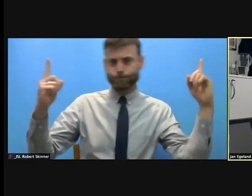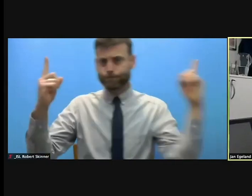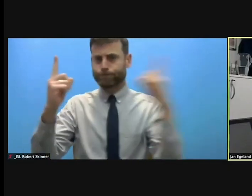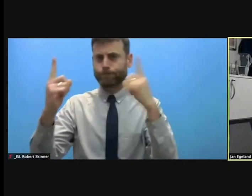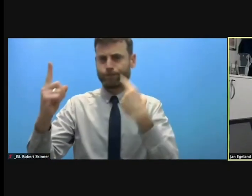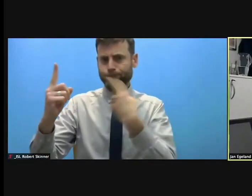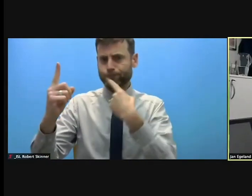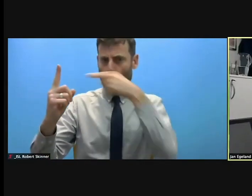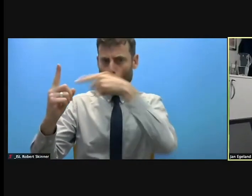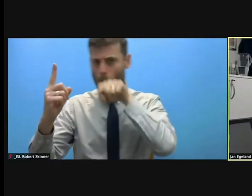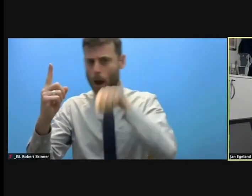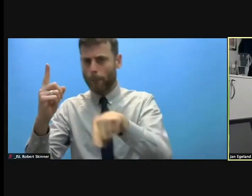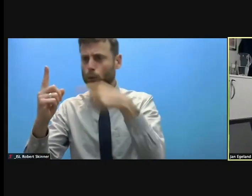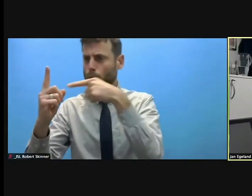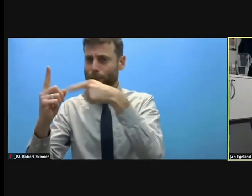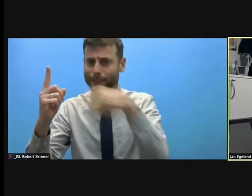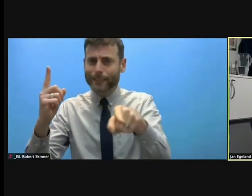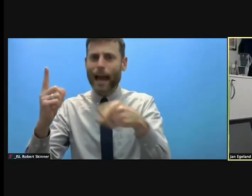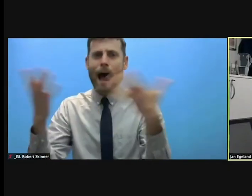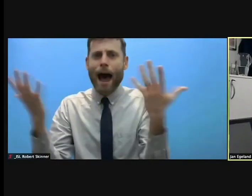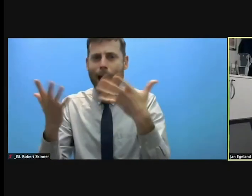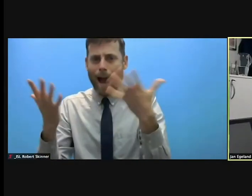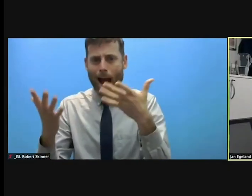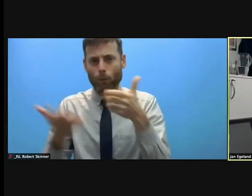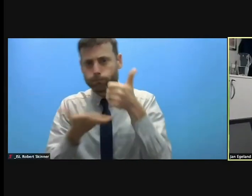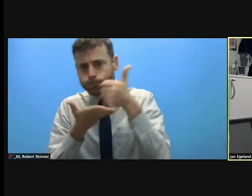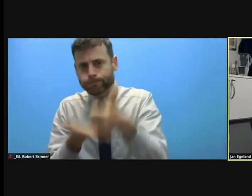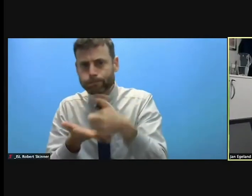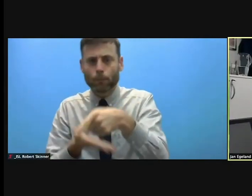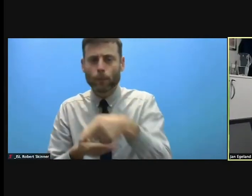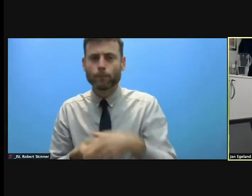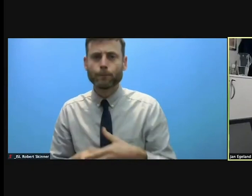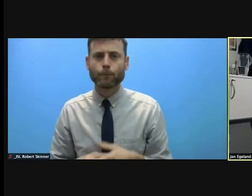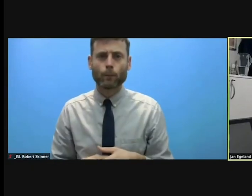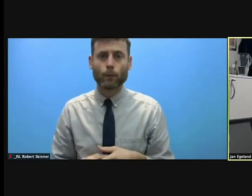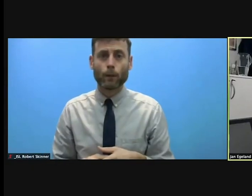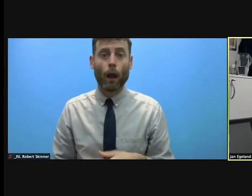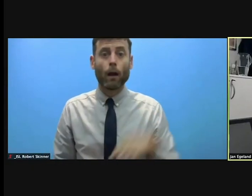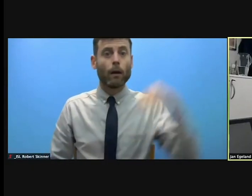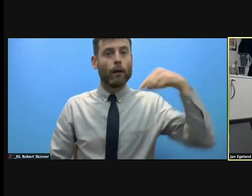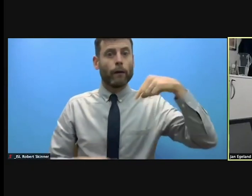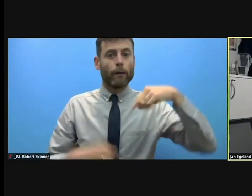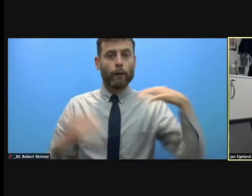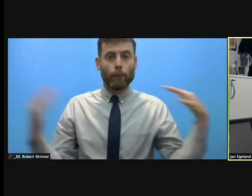And then let's perhaps have fewer seminars in Geneva and New York and